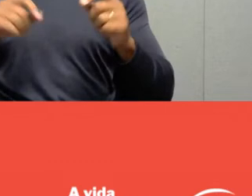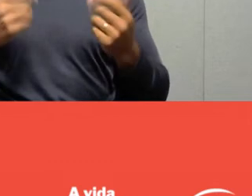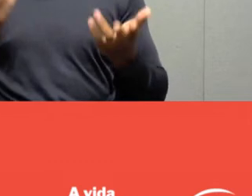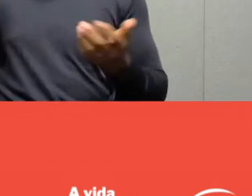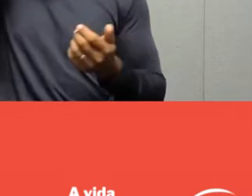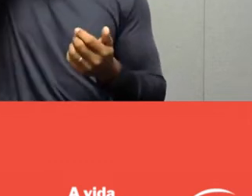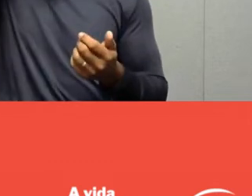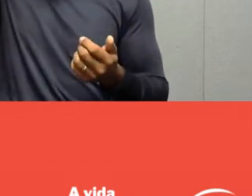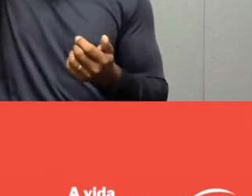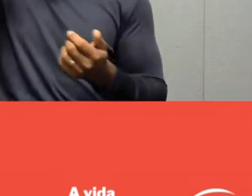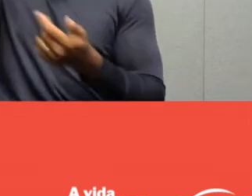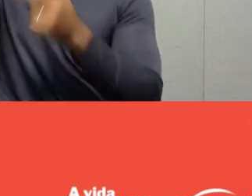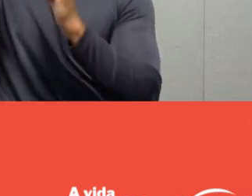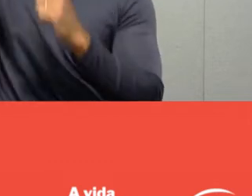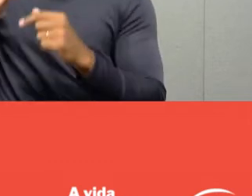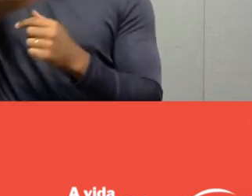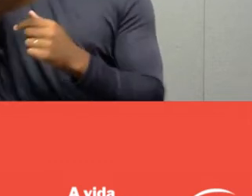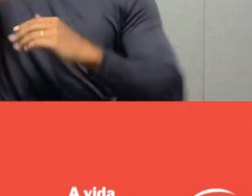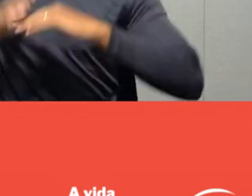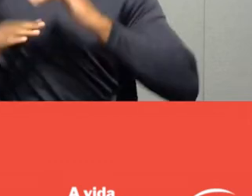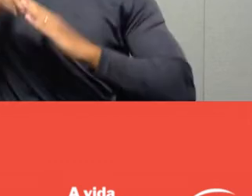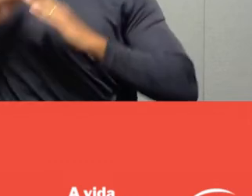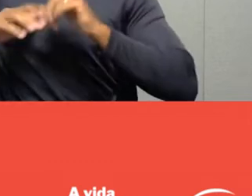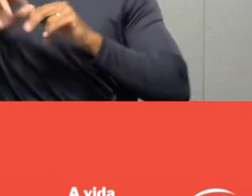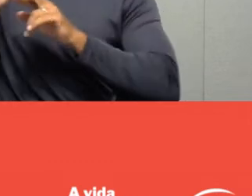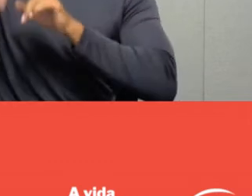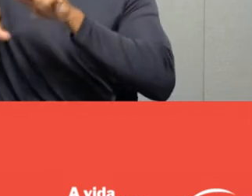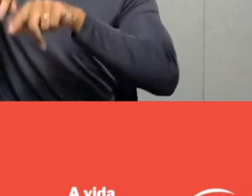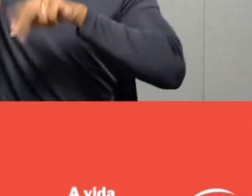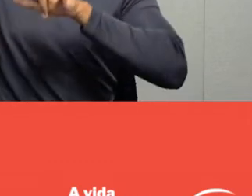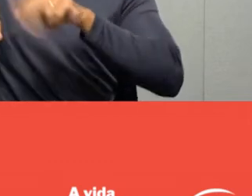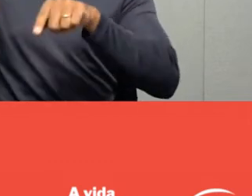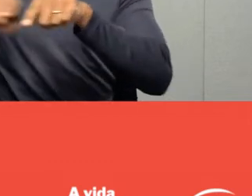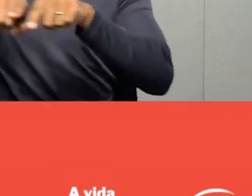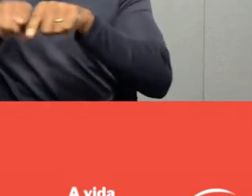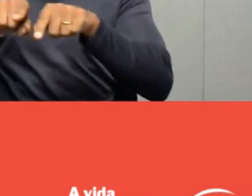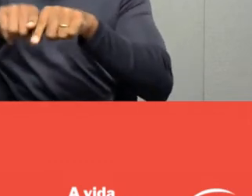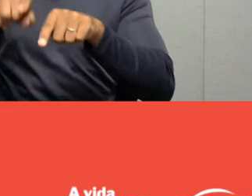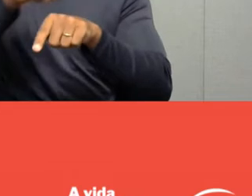other professionals to also contribute to our conversations